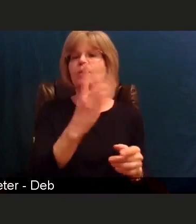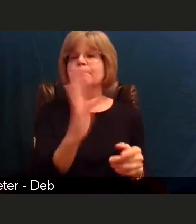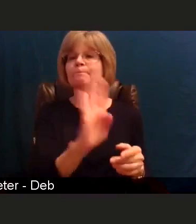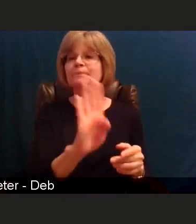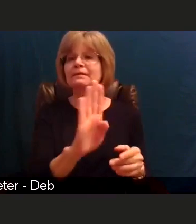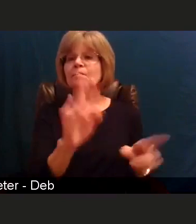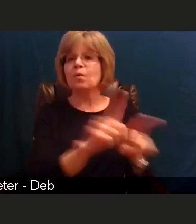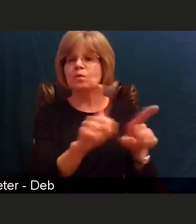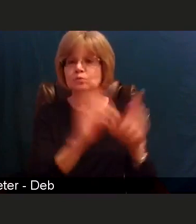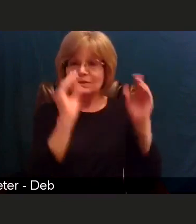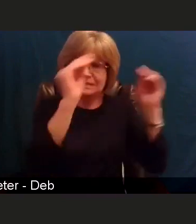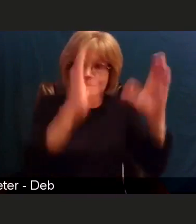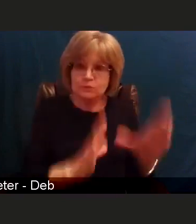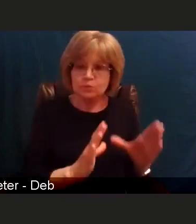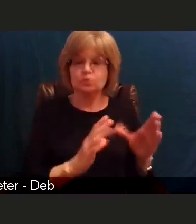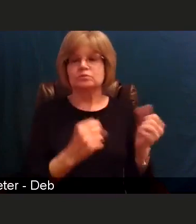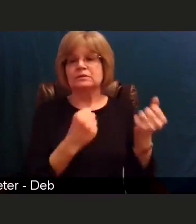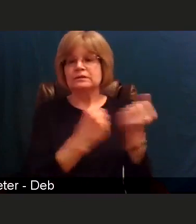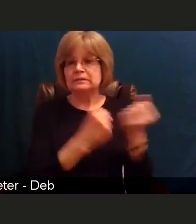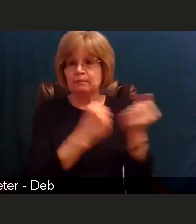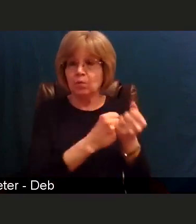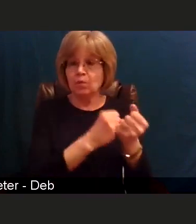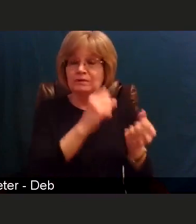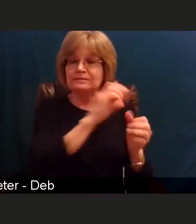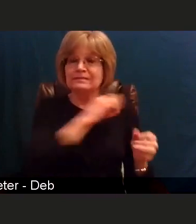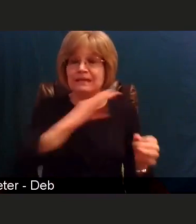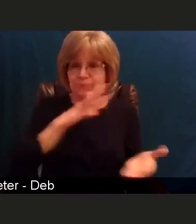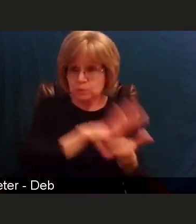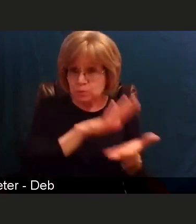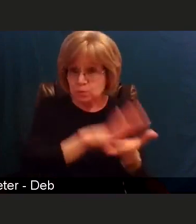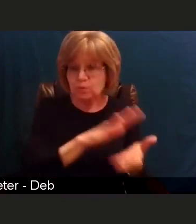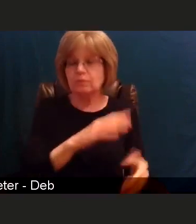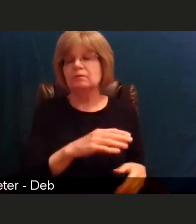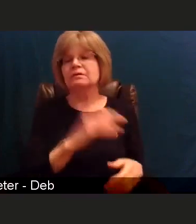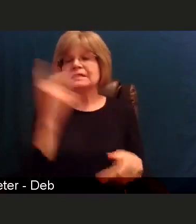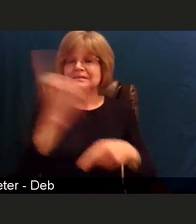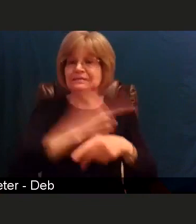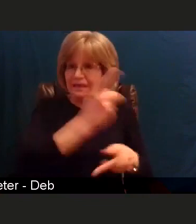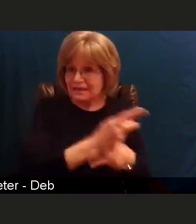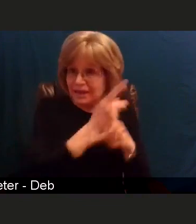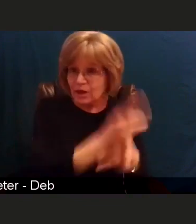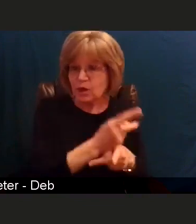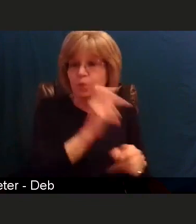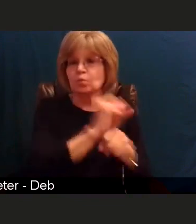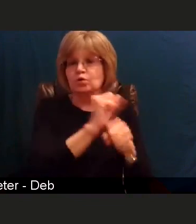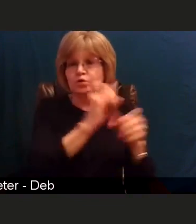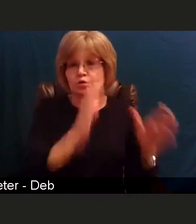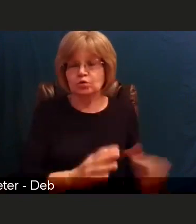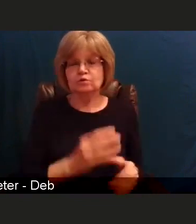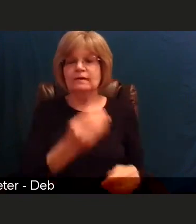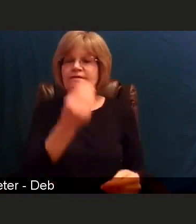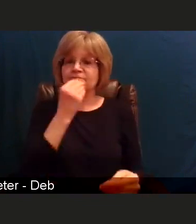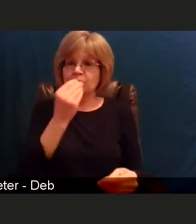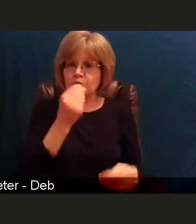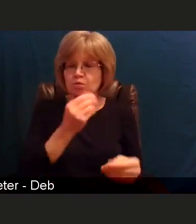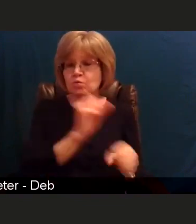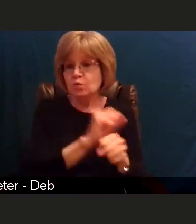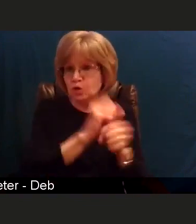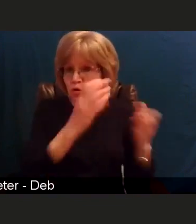and daycare members that are in phase 1B. There are food and agricultural workers, there are also grocery store workers